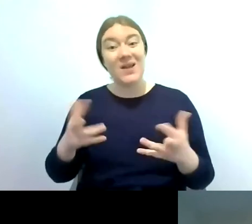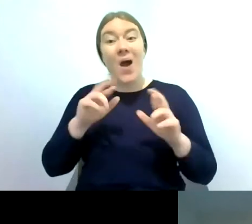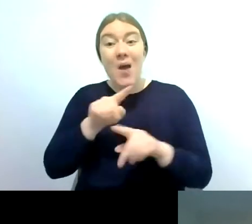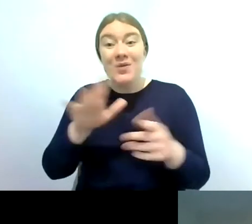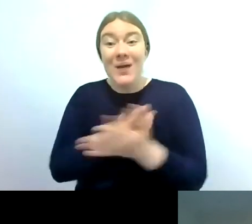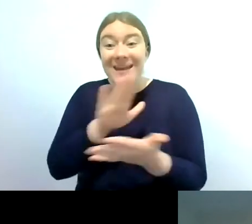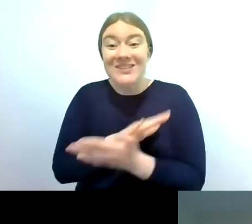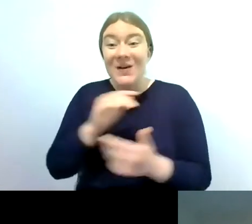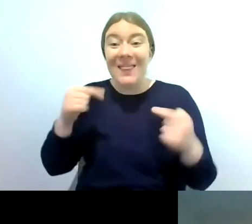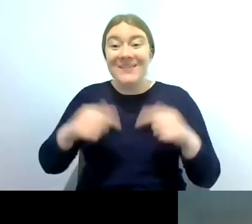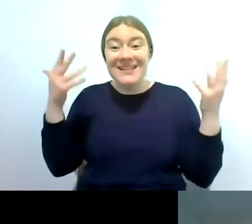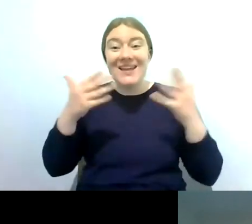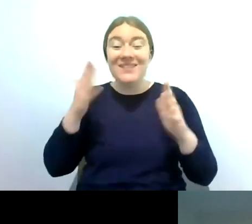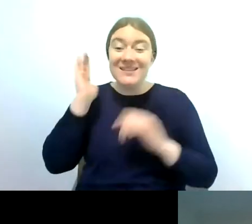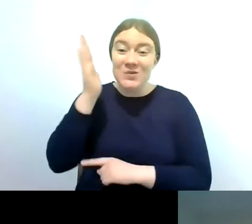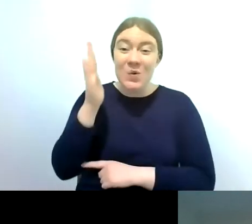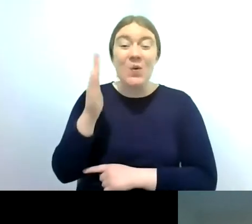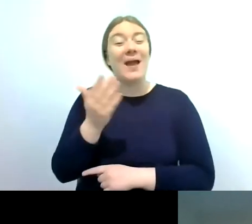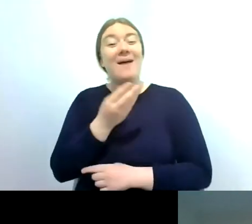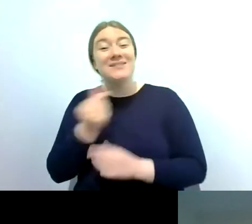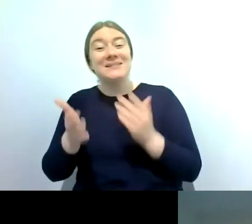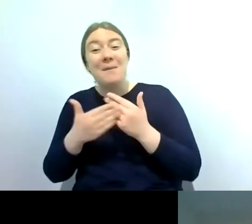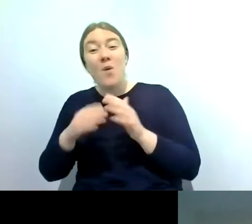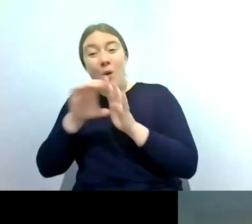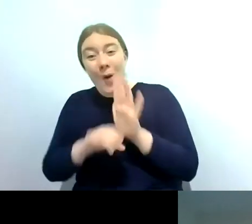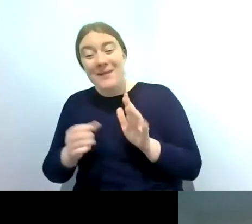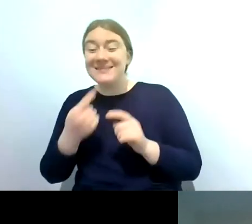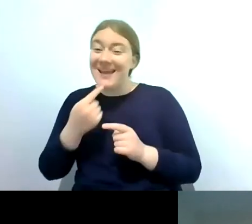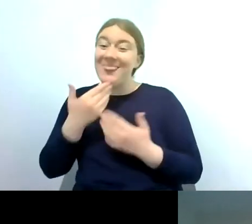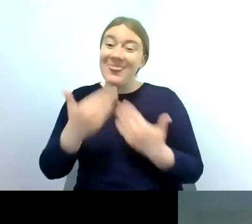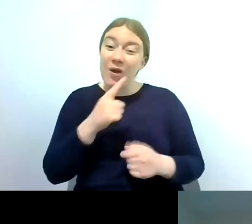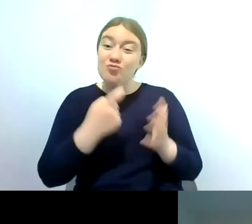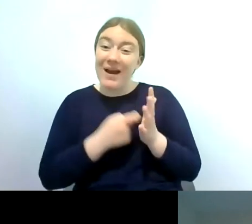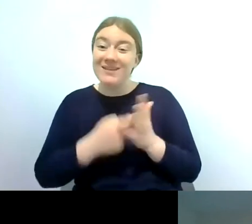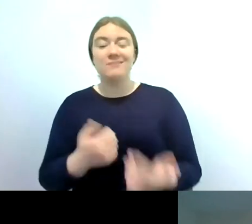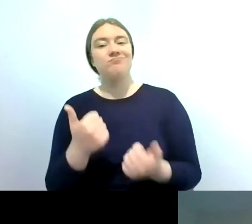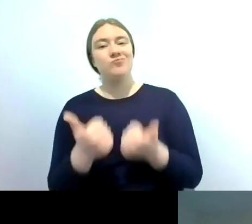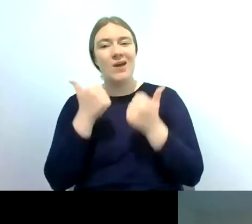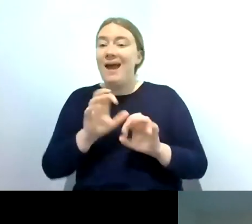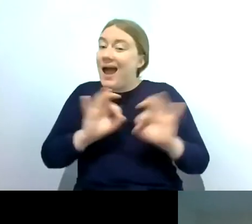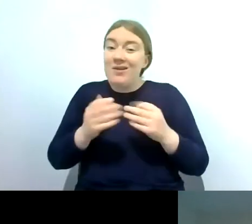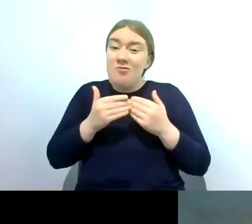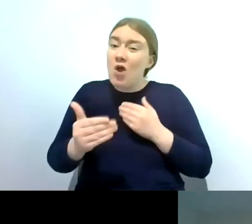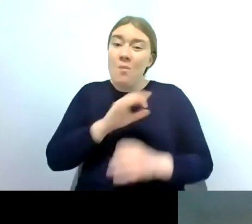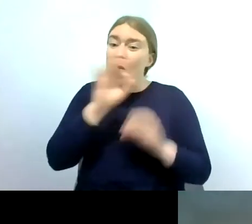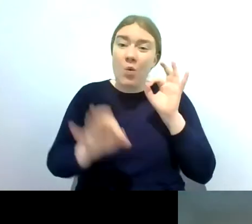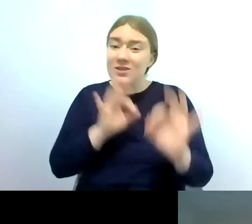coming in saying thanks to rachel which is great um no more questions have come through